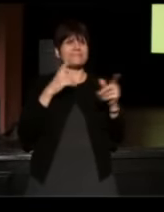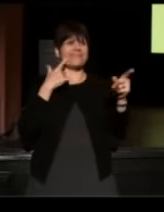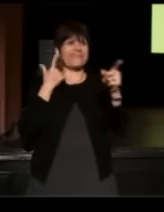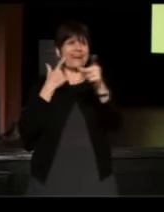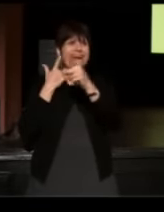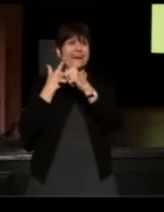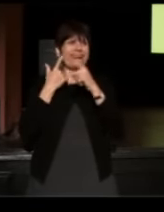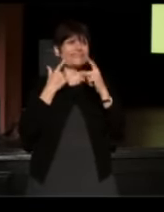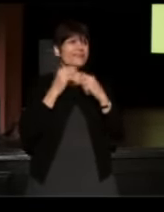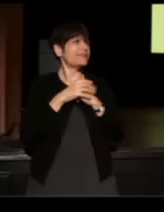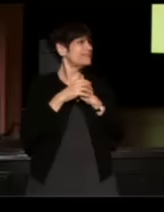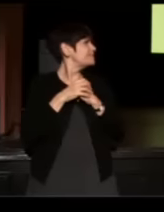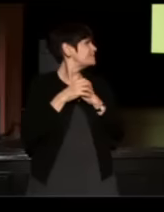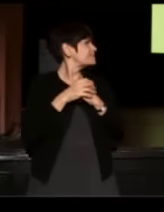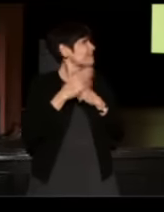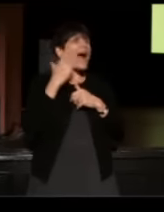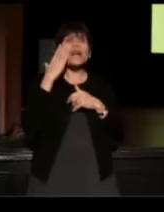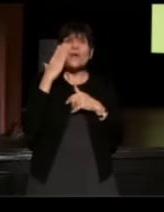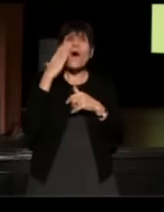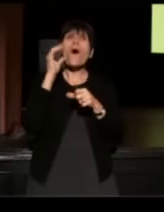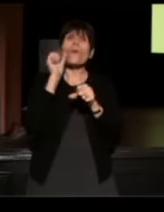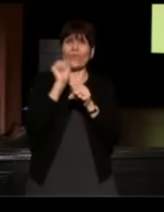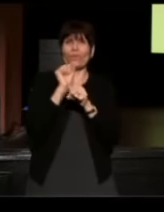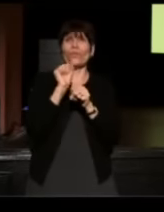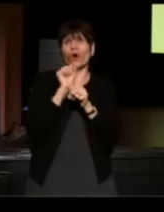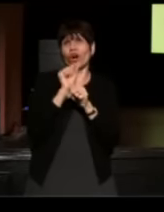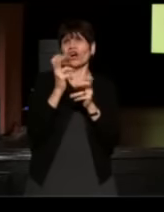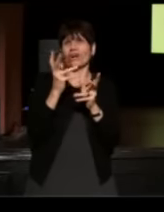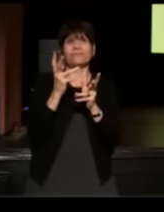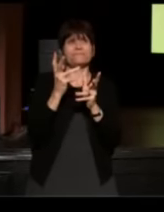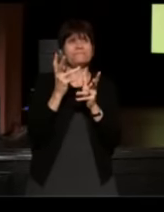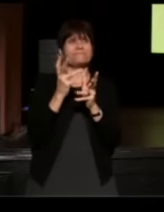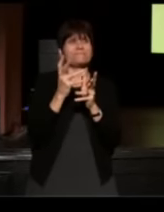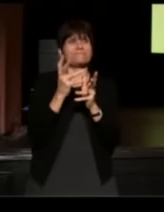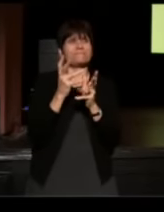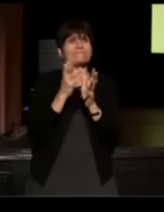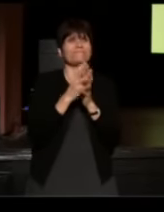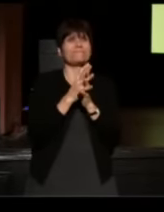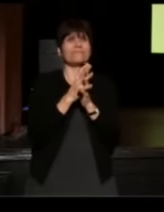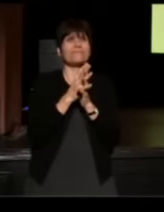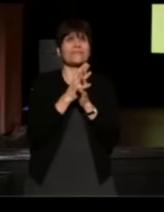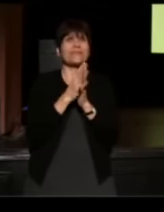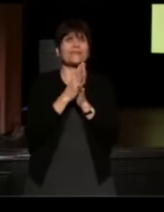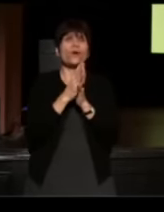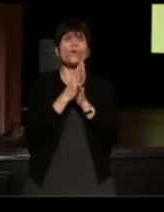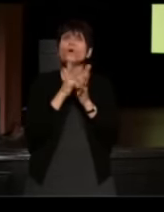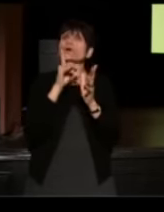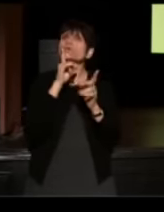I know that the work, it's so hard